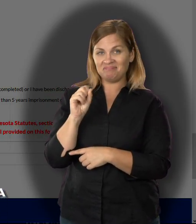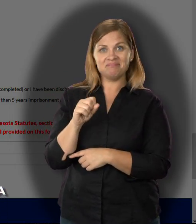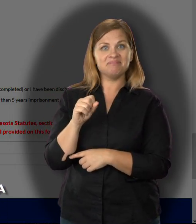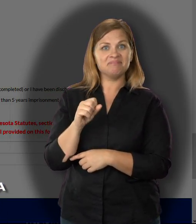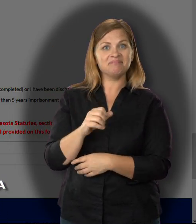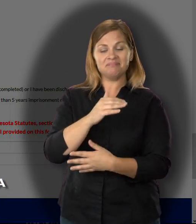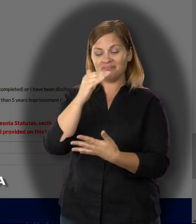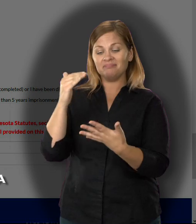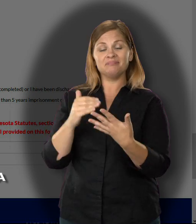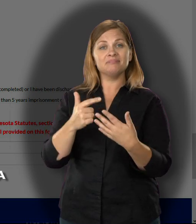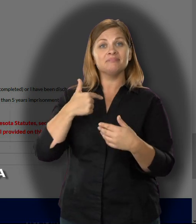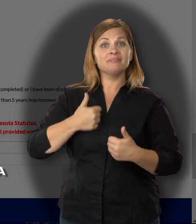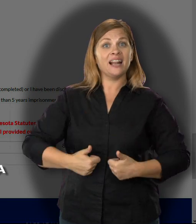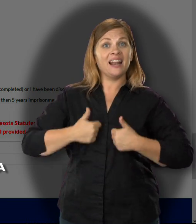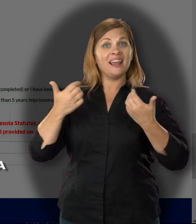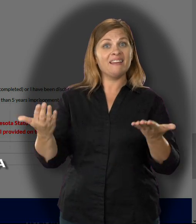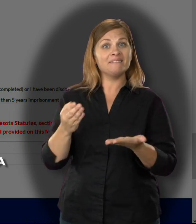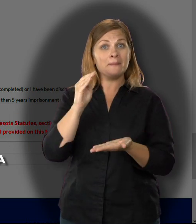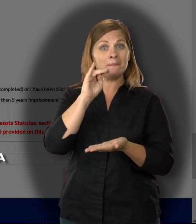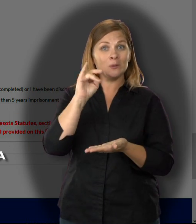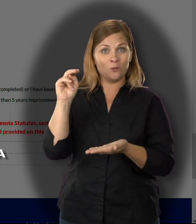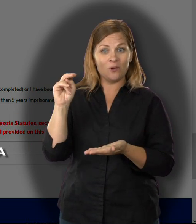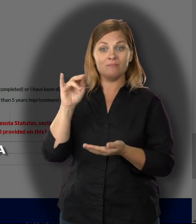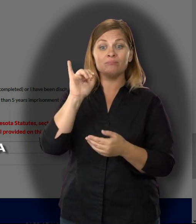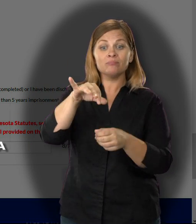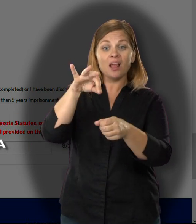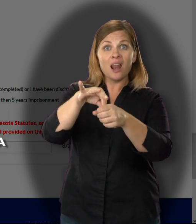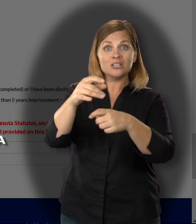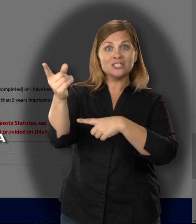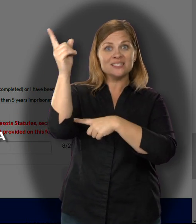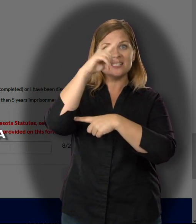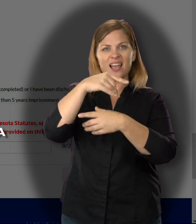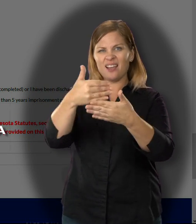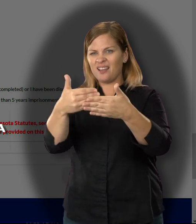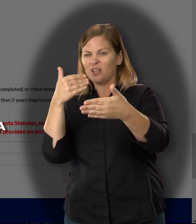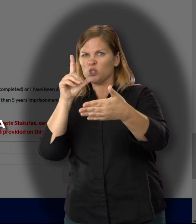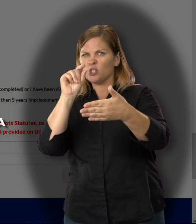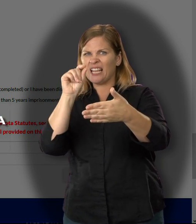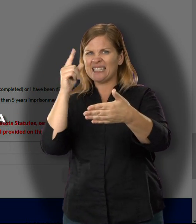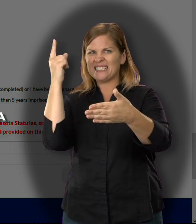will have resided in Minnesota for 20 days immediately preceding Election Day;